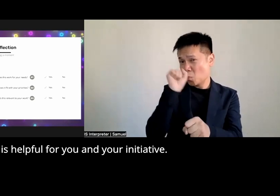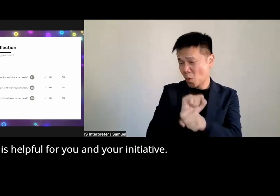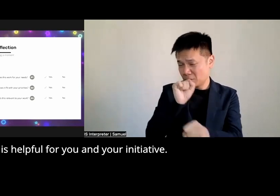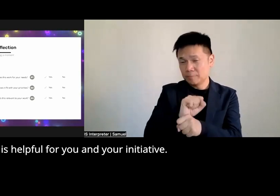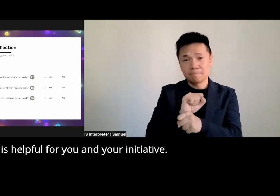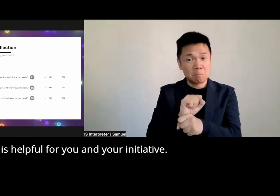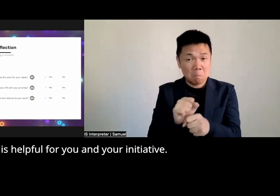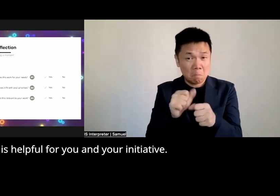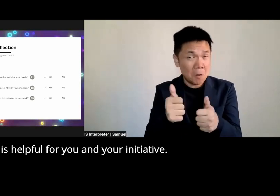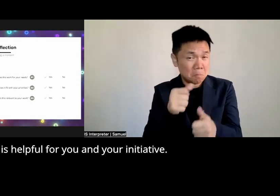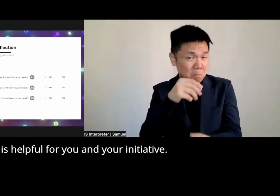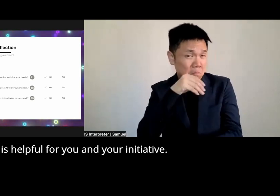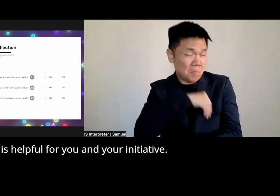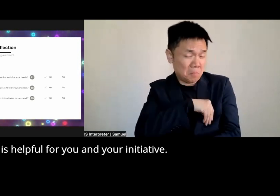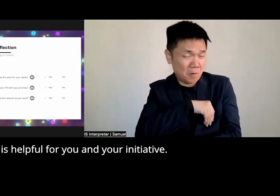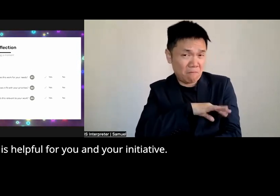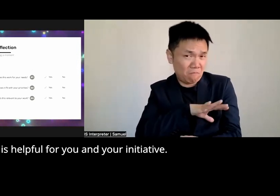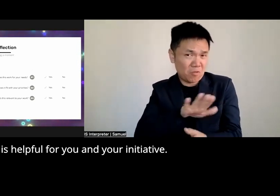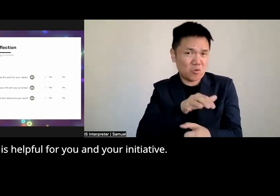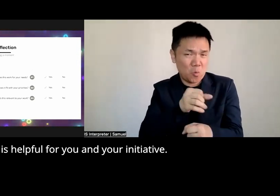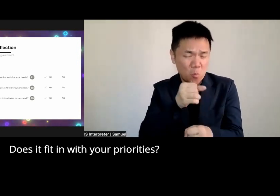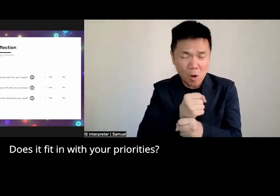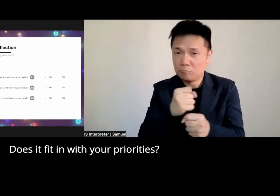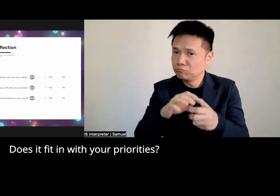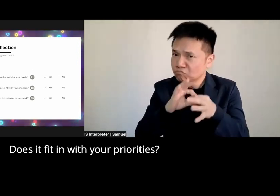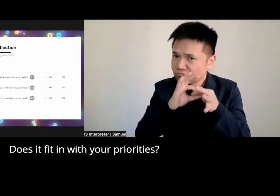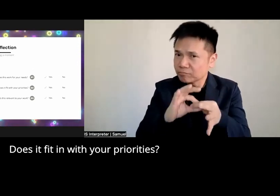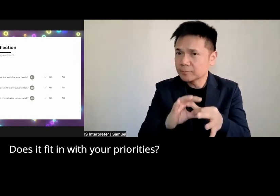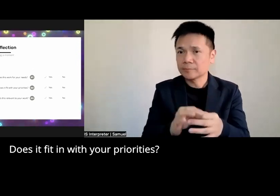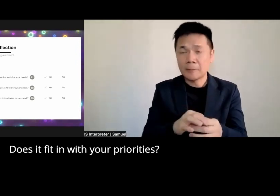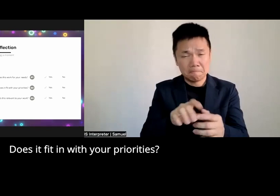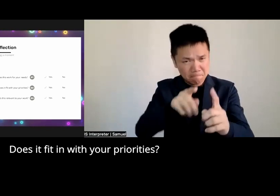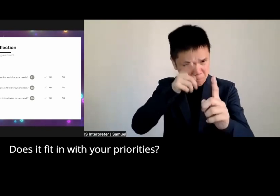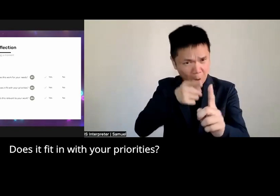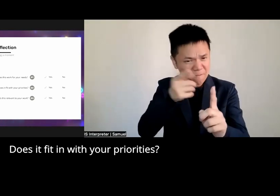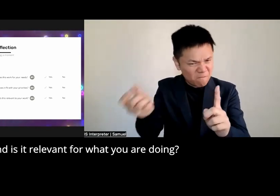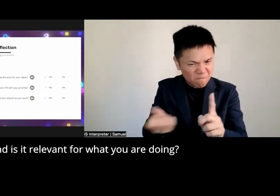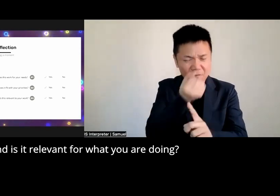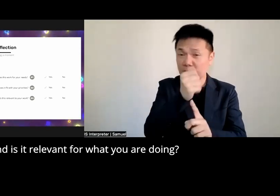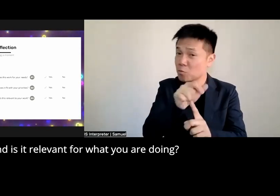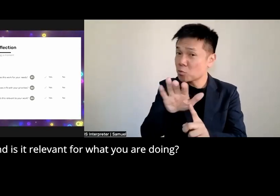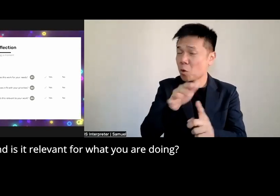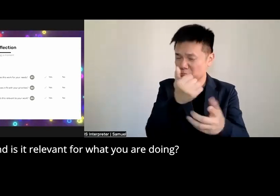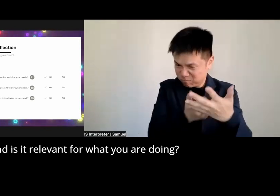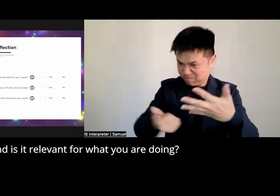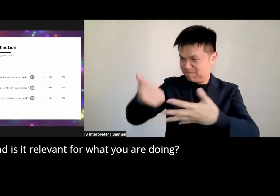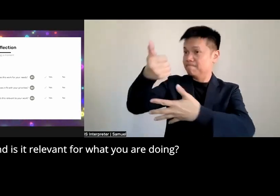is helpful for you and your initiative um does it fit in with your priorities and is it relevant for